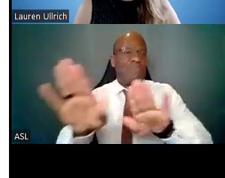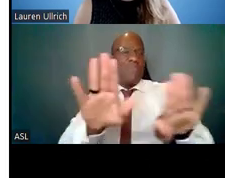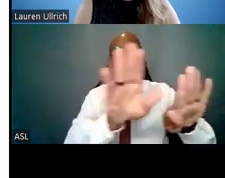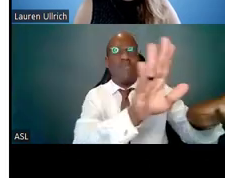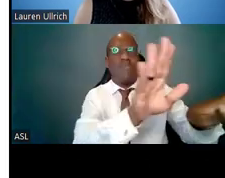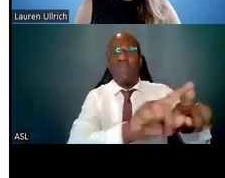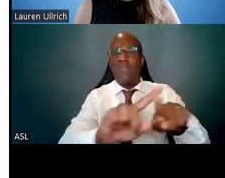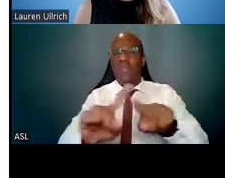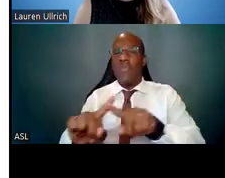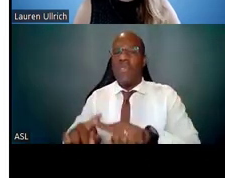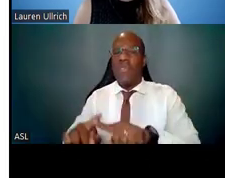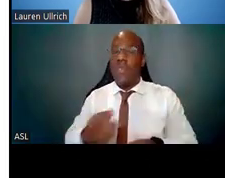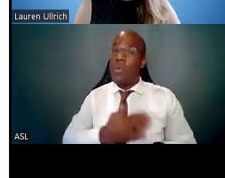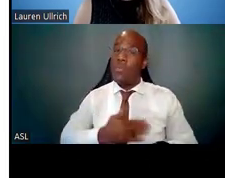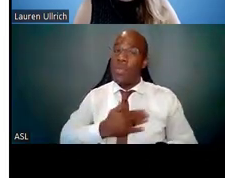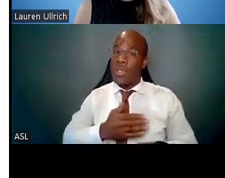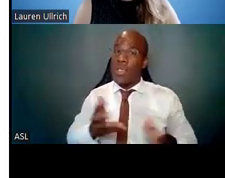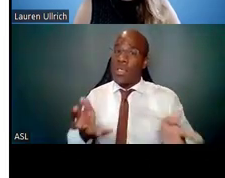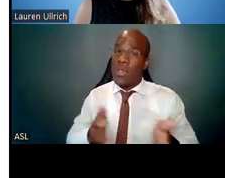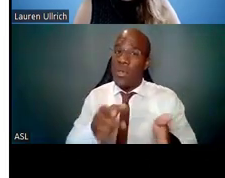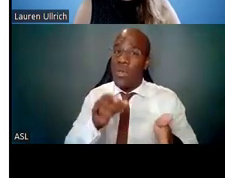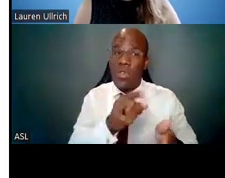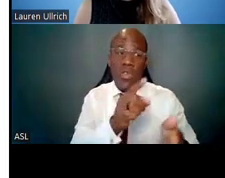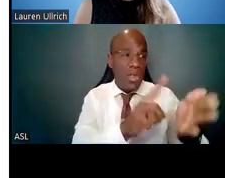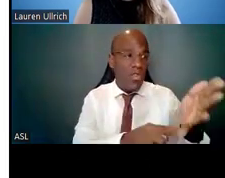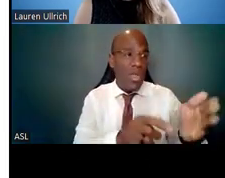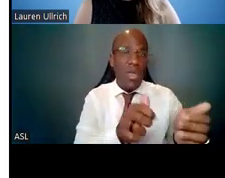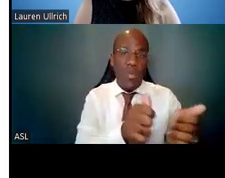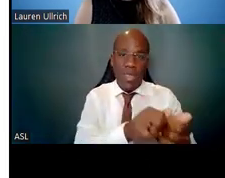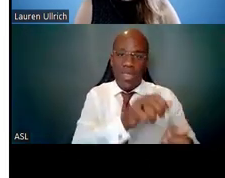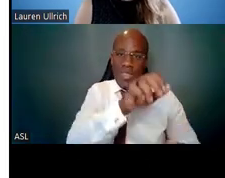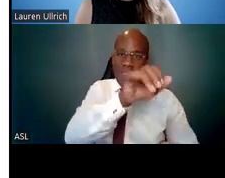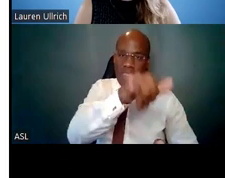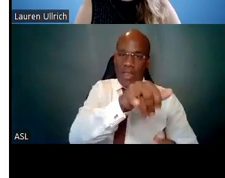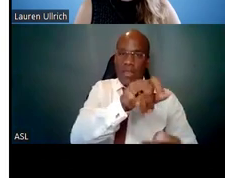IC that holds the grant that you want to add the supplement to.